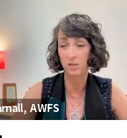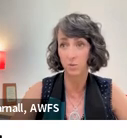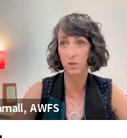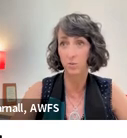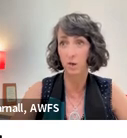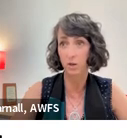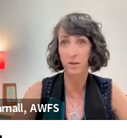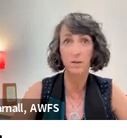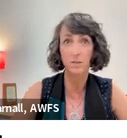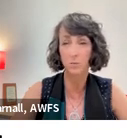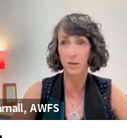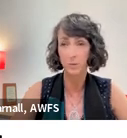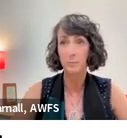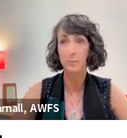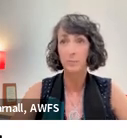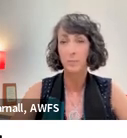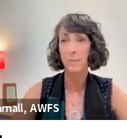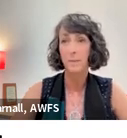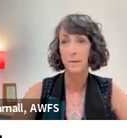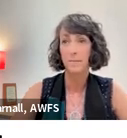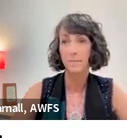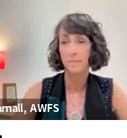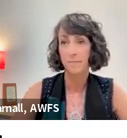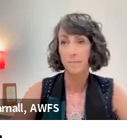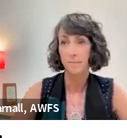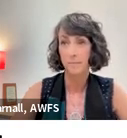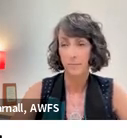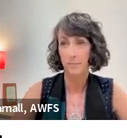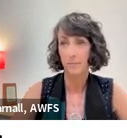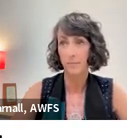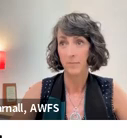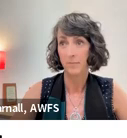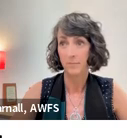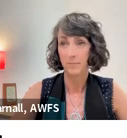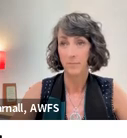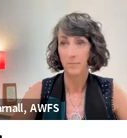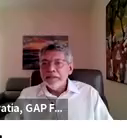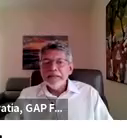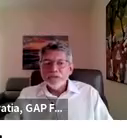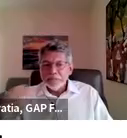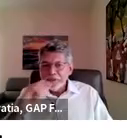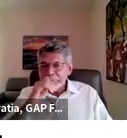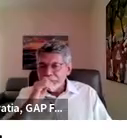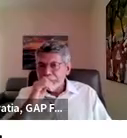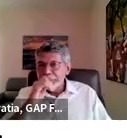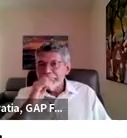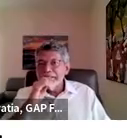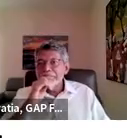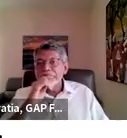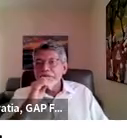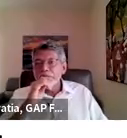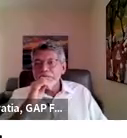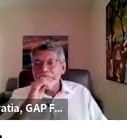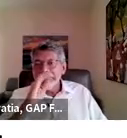Is this what you recall hearing as well?